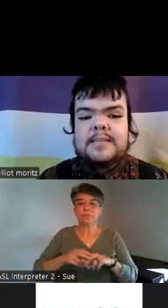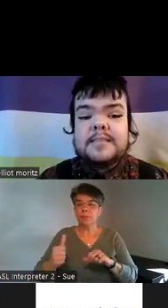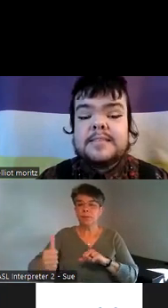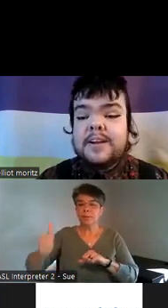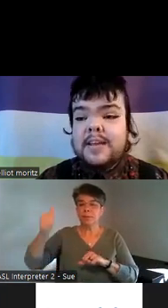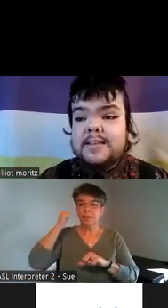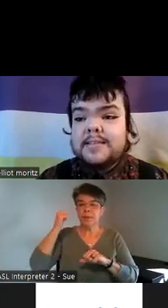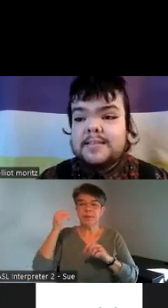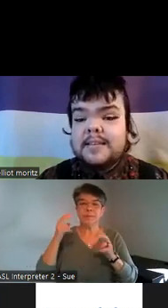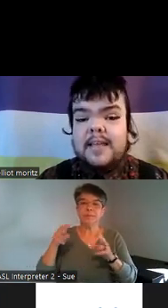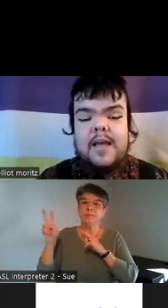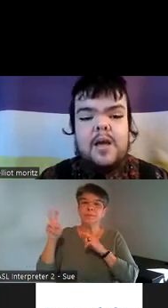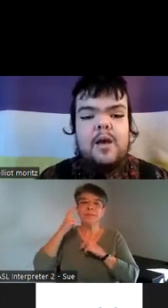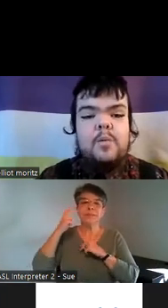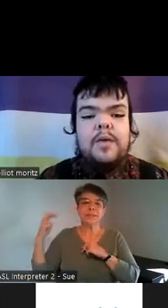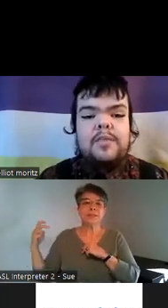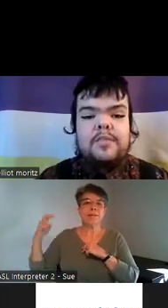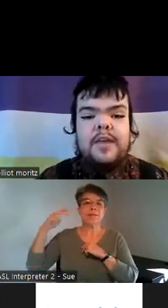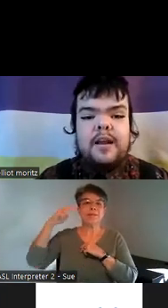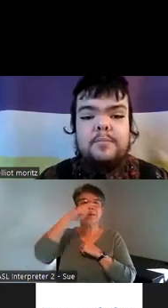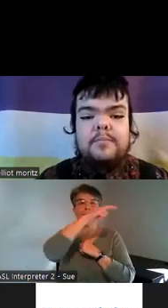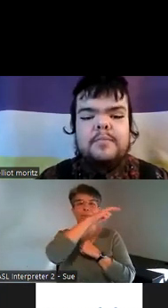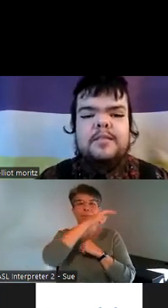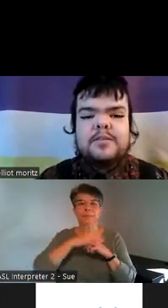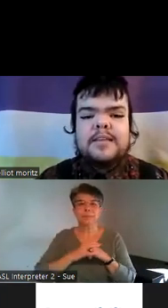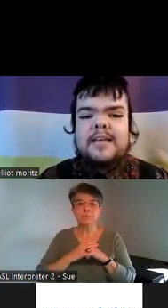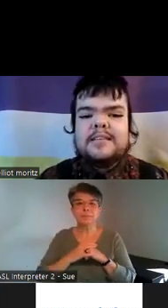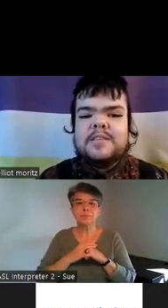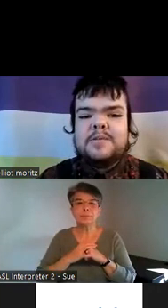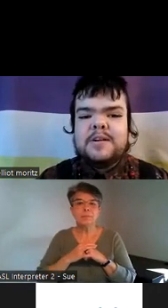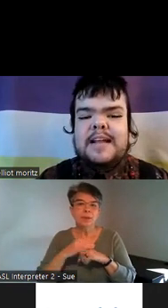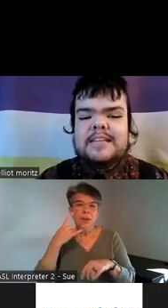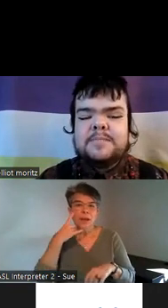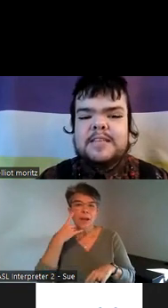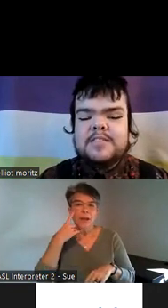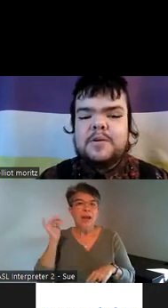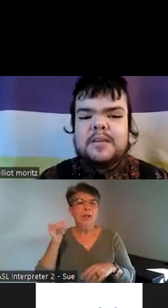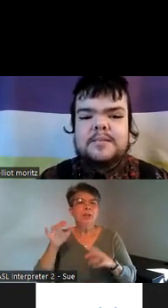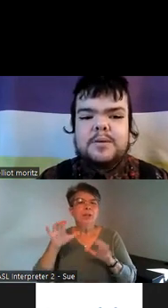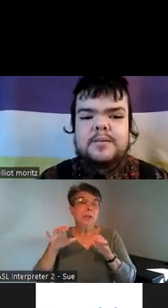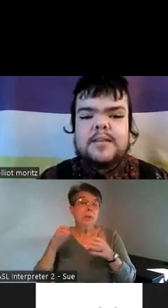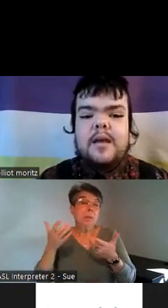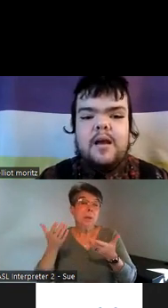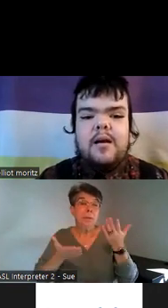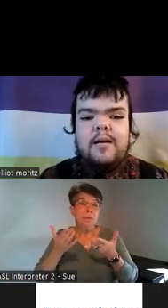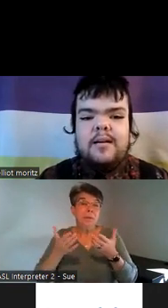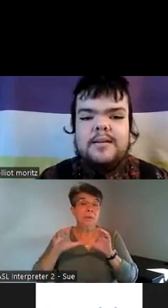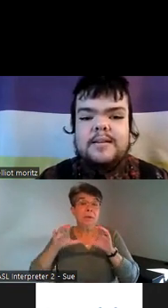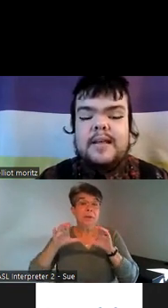is a staircase with their it looks as though their classmates they're holding some books are